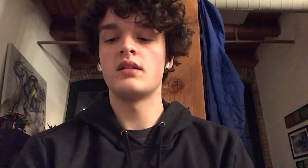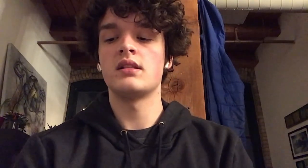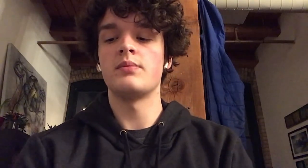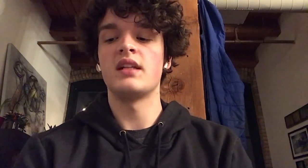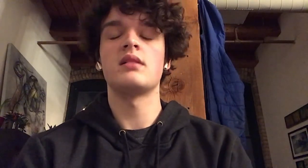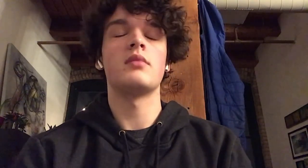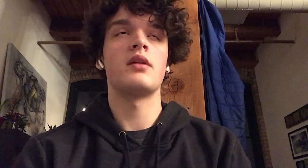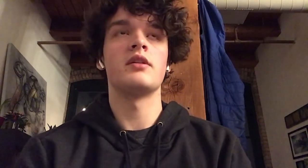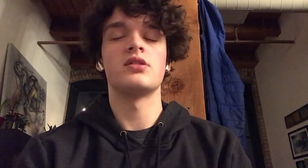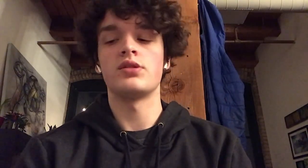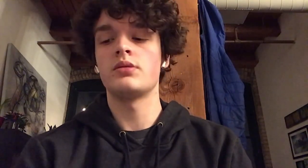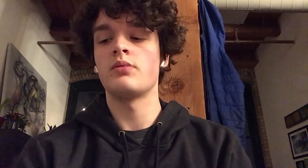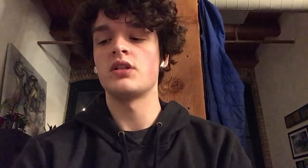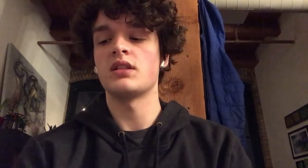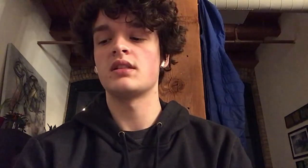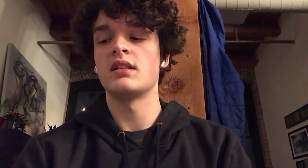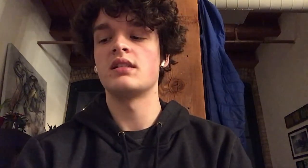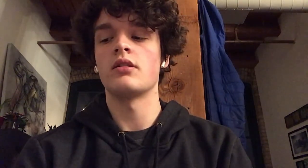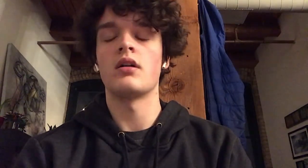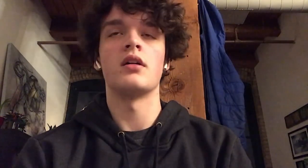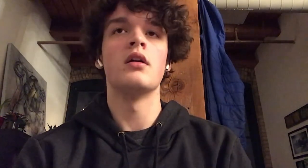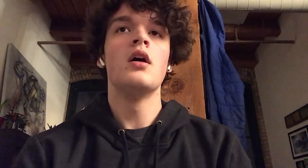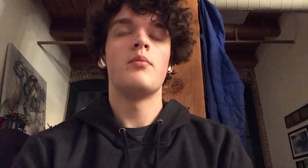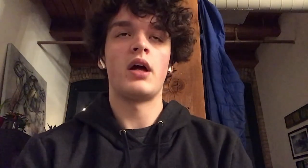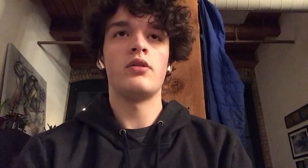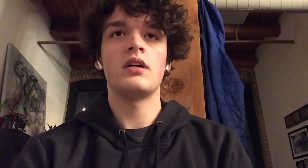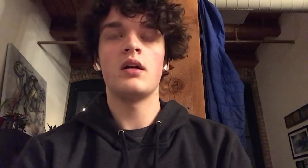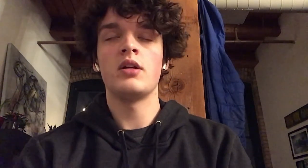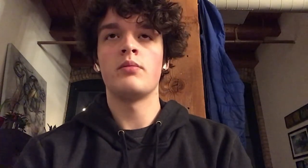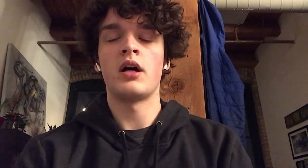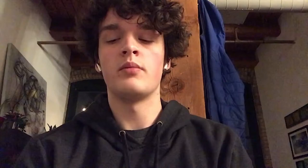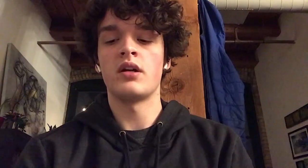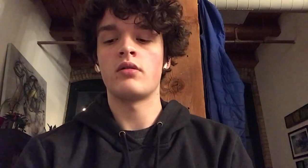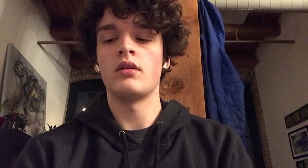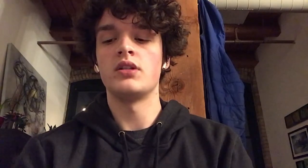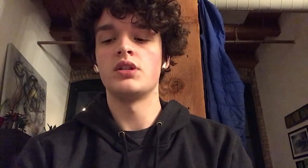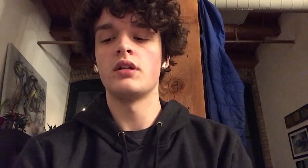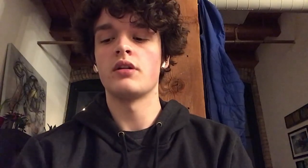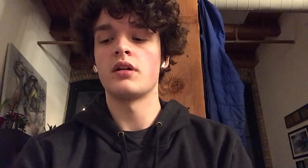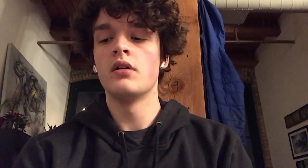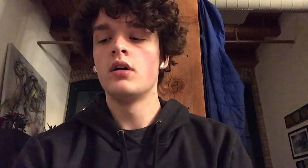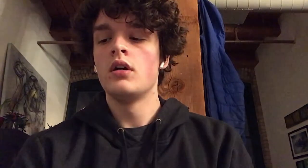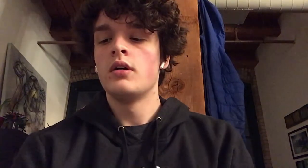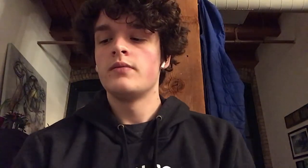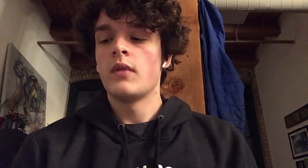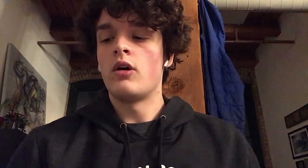also led me to basing my research projects this year on Bio Chem and Bio Medical engineering overall, without AP